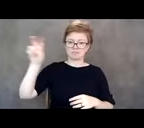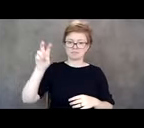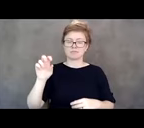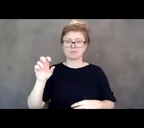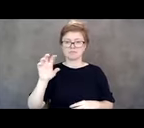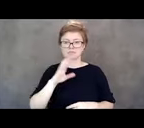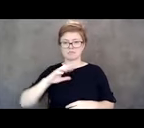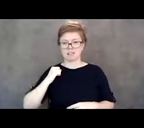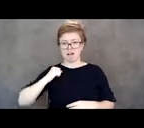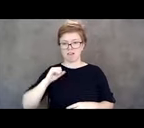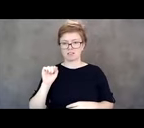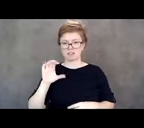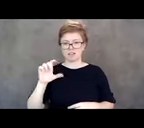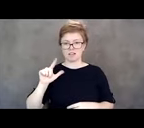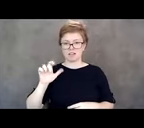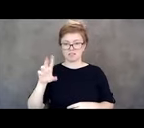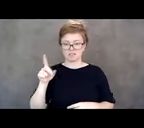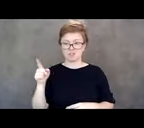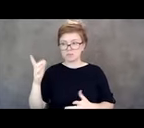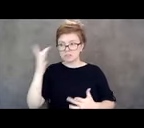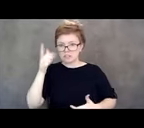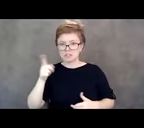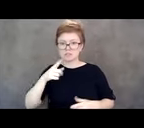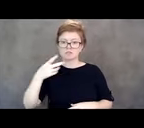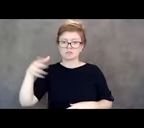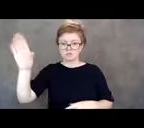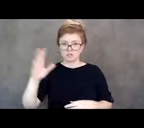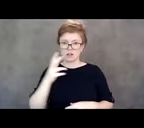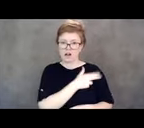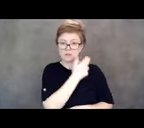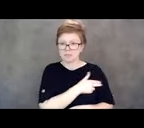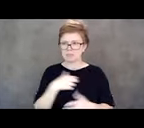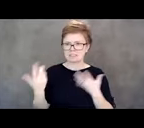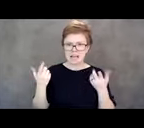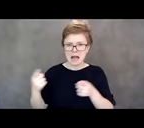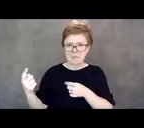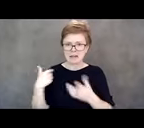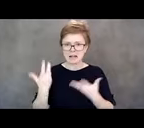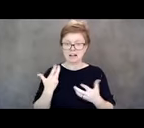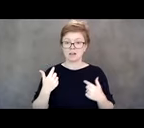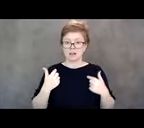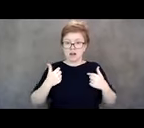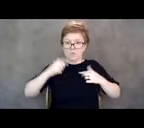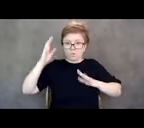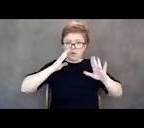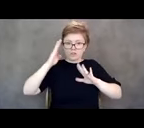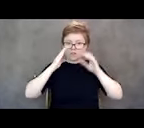She was in the hospital. We weren't sure what was going on with her and as you can imagine, I was very worried. I wanted to be with her;